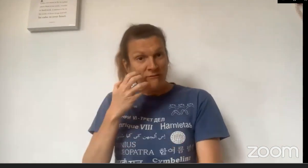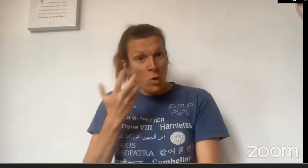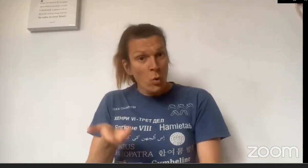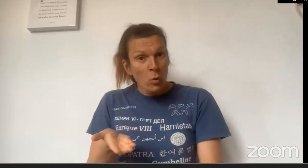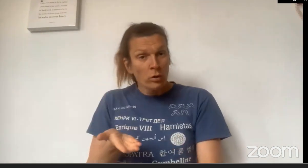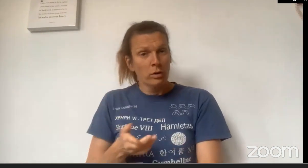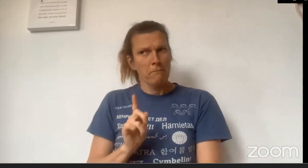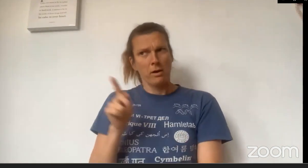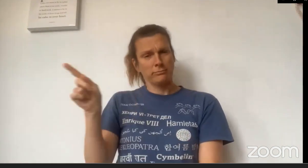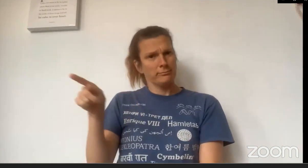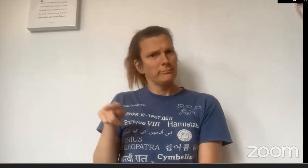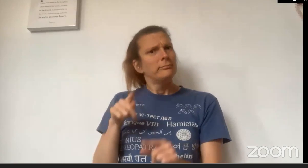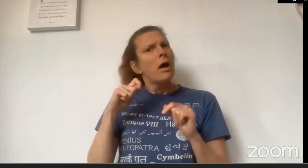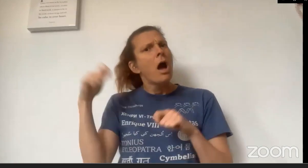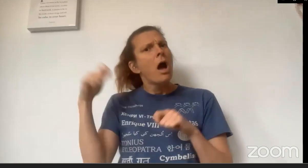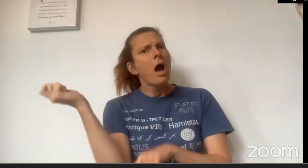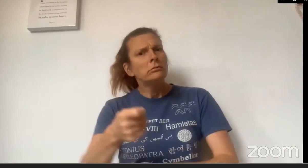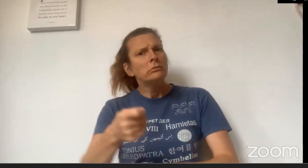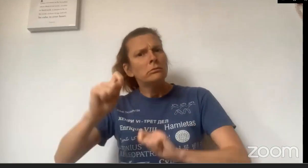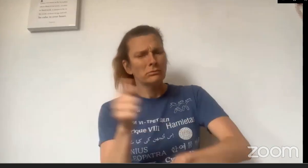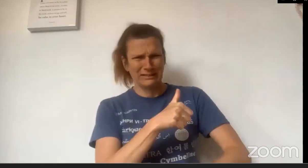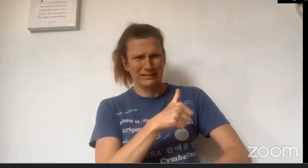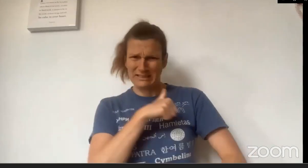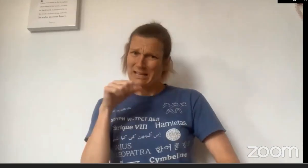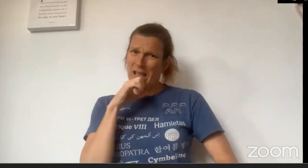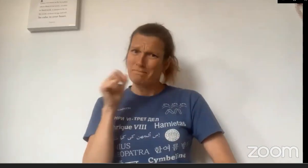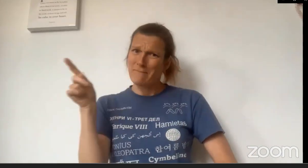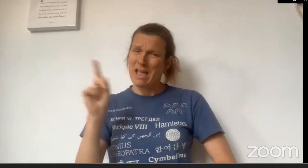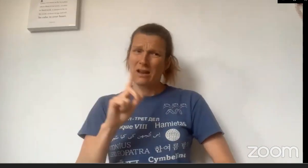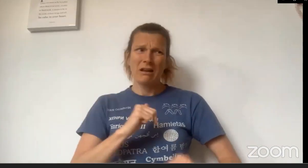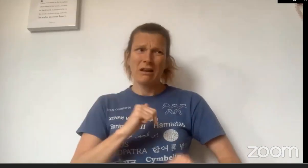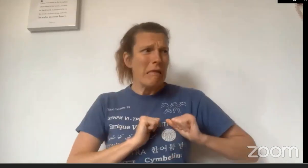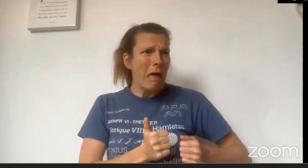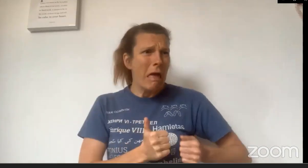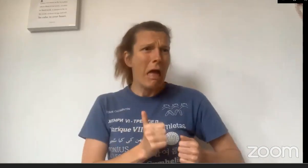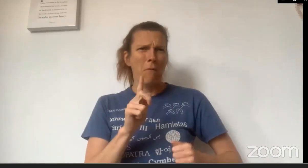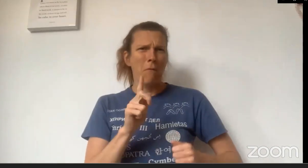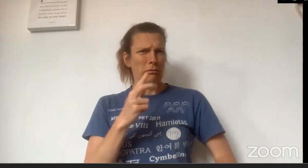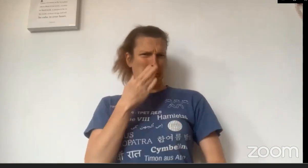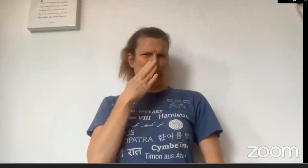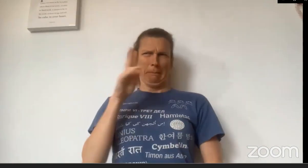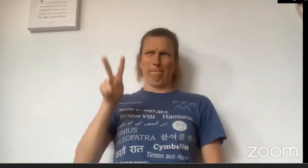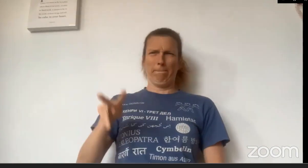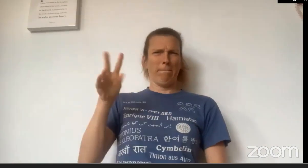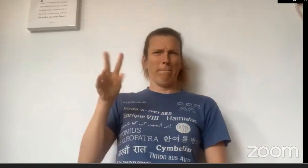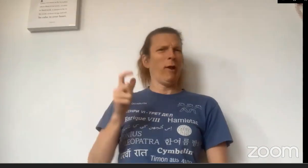to him. She wanted to get back to her phone! The Woodcutter was a nice man, with a kind heart,